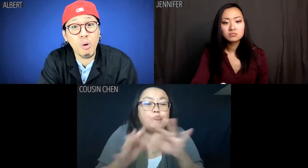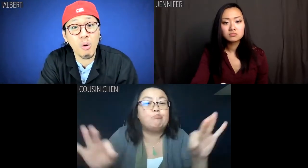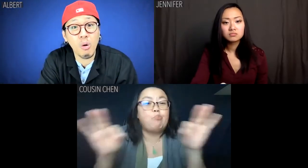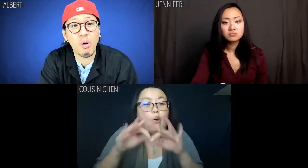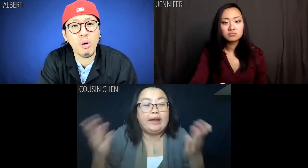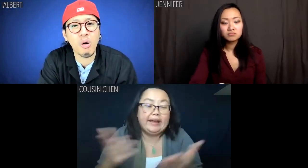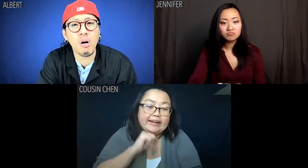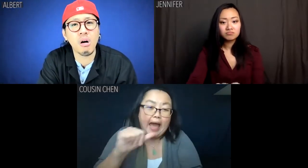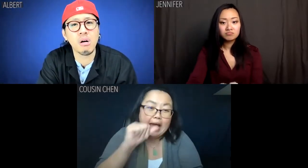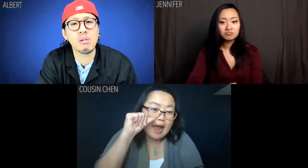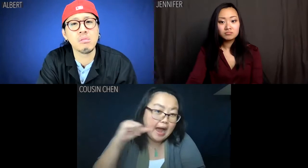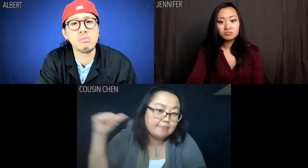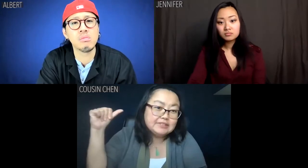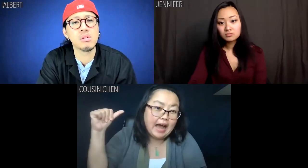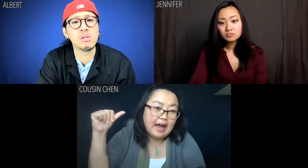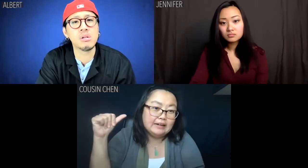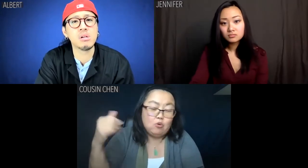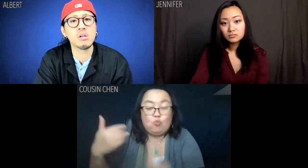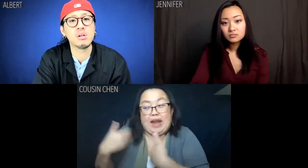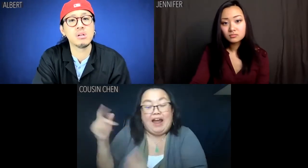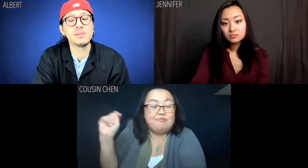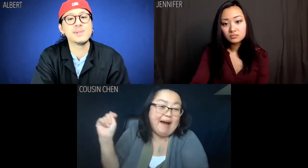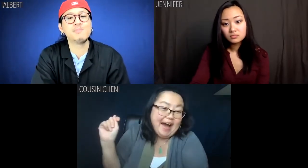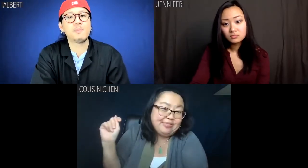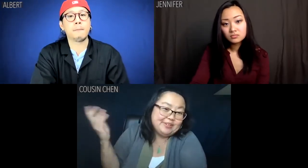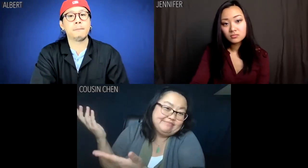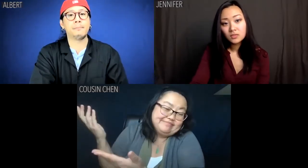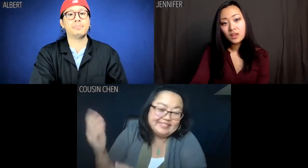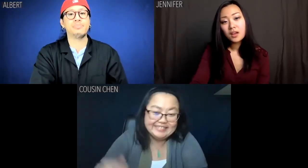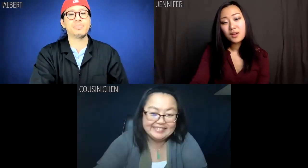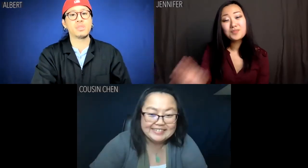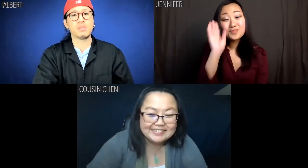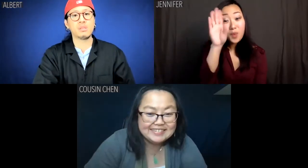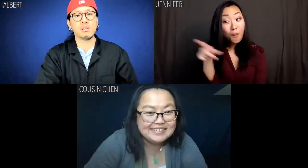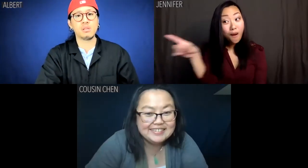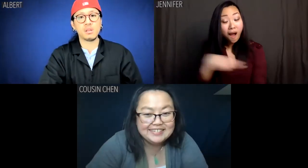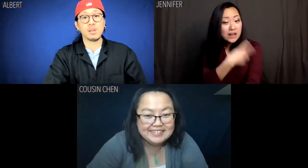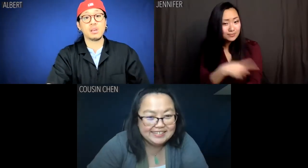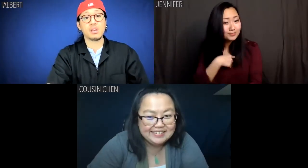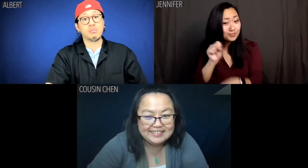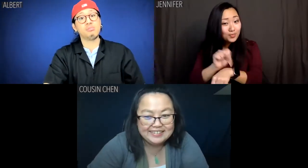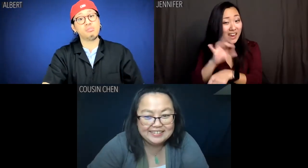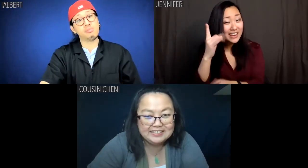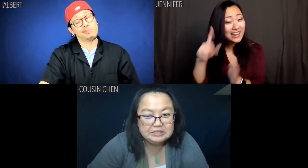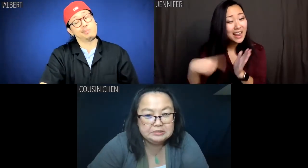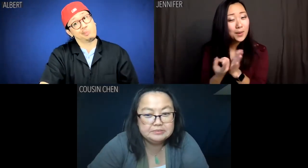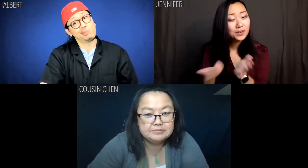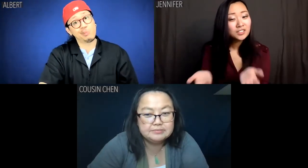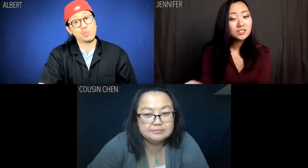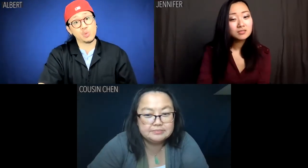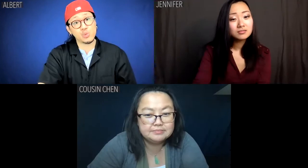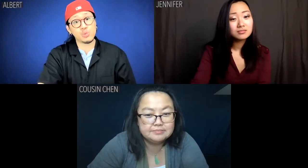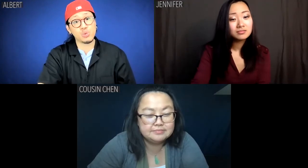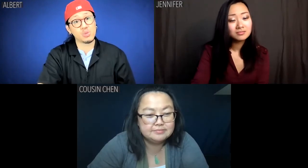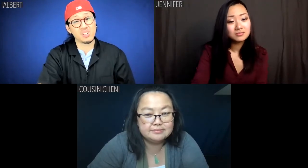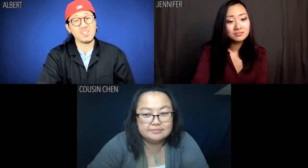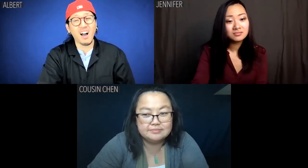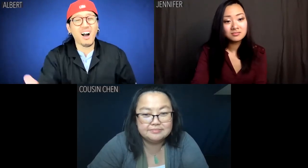Cousin Chen: Hey, at least it's not Amazon. We get a bathroom. Jennifer: You know, at the hospital. I used to work eighteen hours.